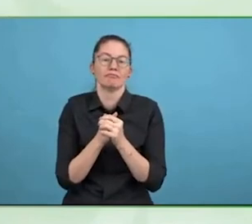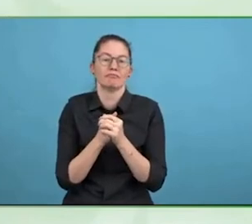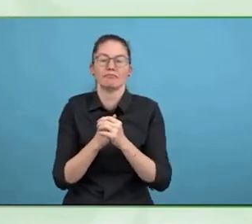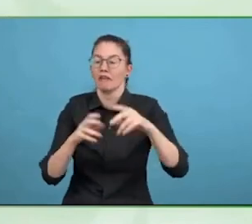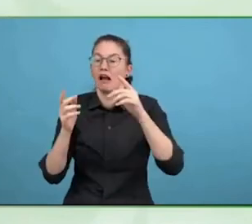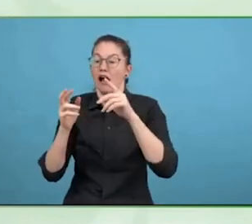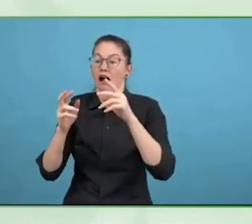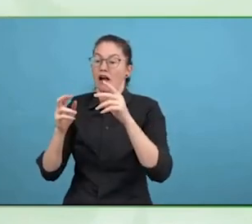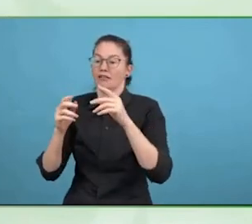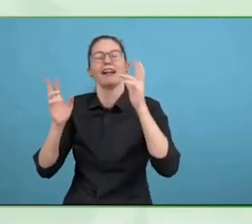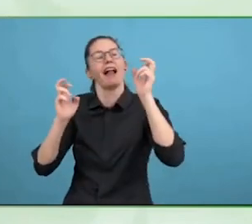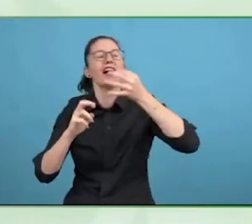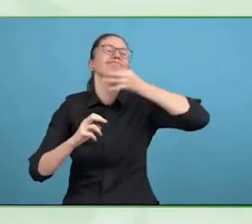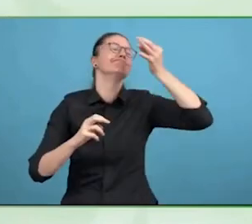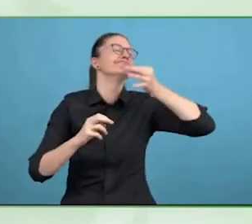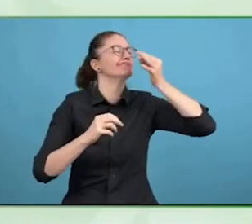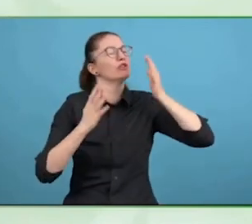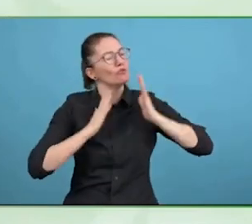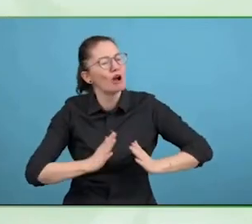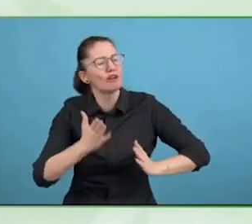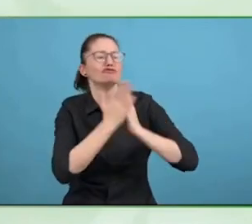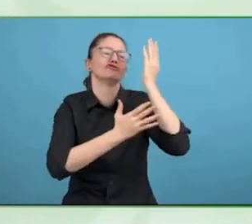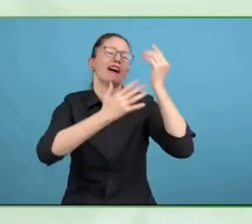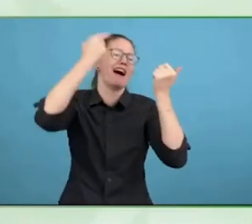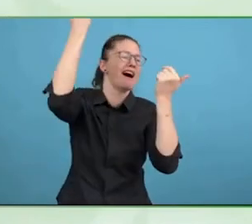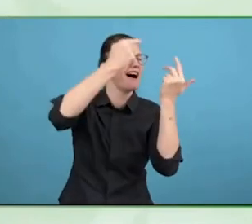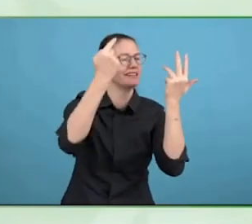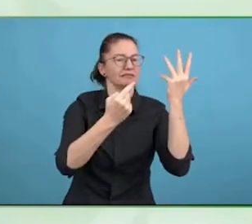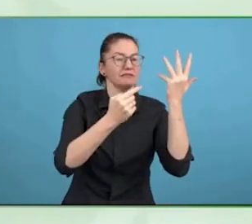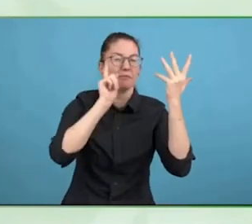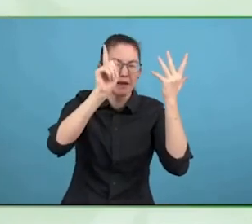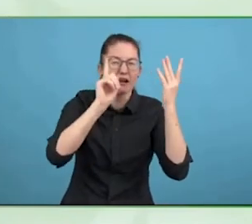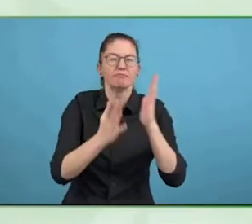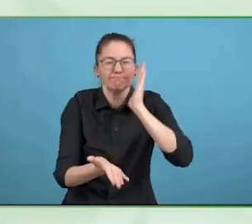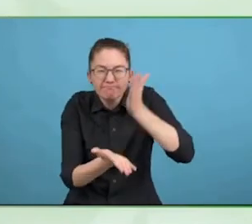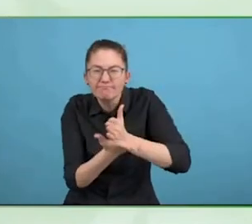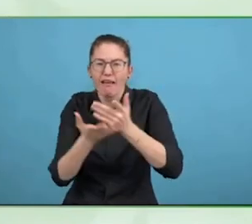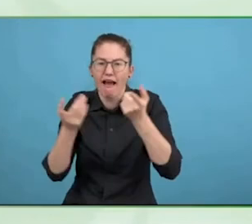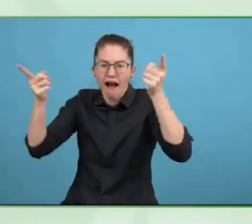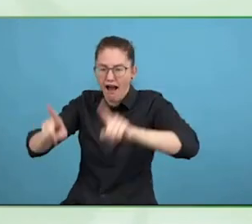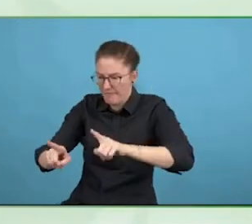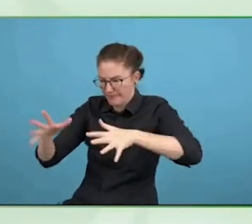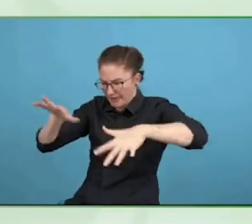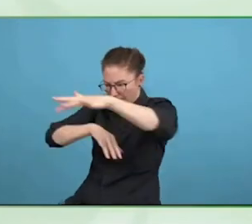lawyers or any lawyers who specialise in the subject. In the UK there is at least one that I know.